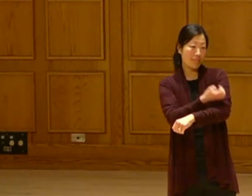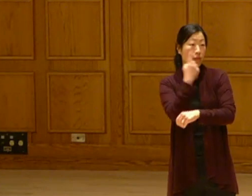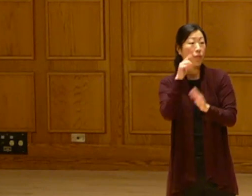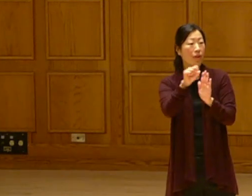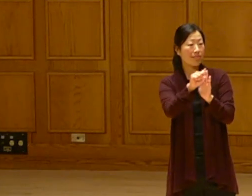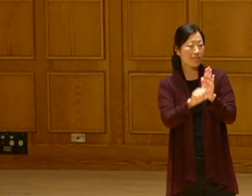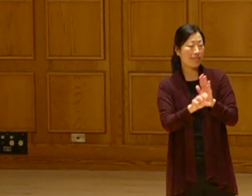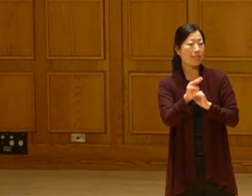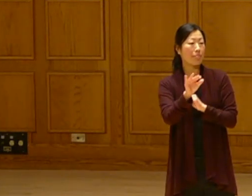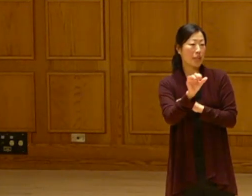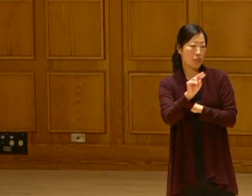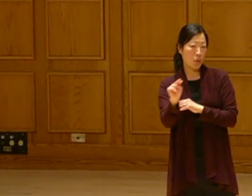I'll be able to create jobs and opportunities.